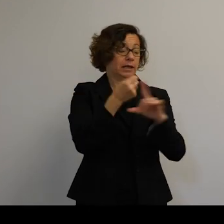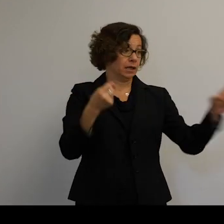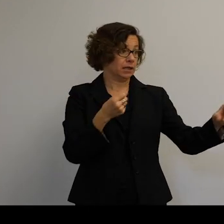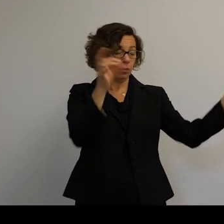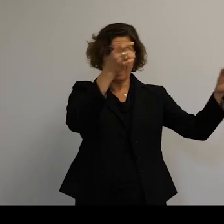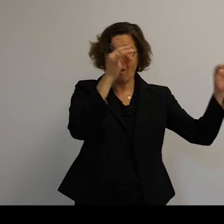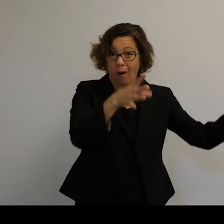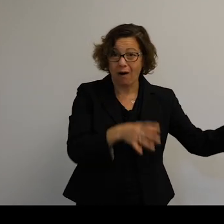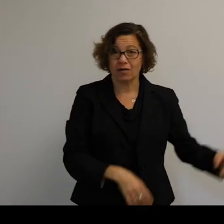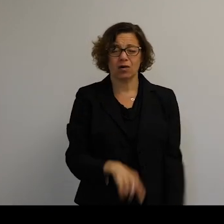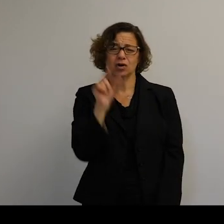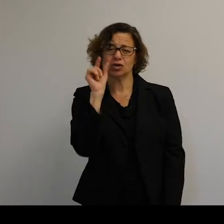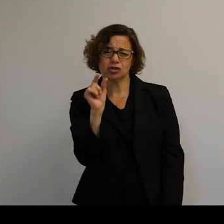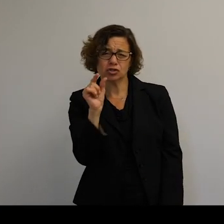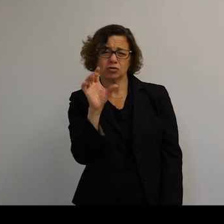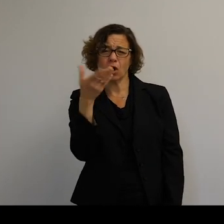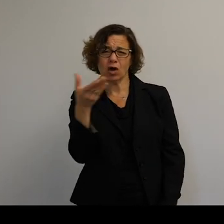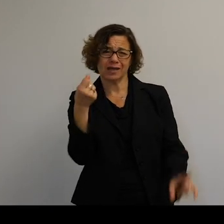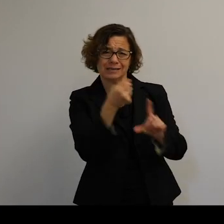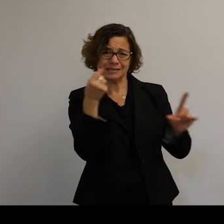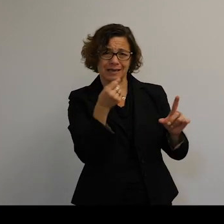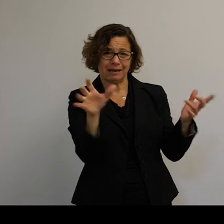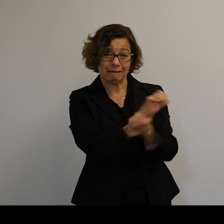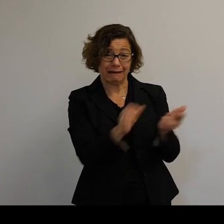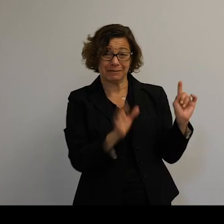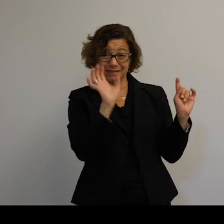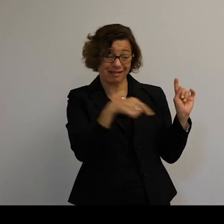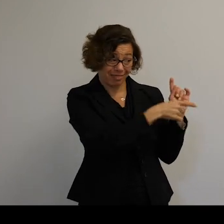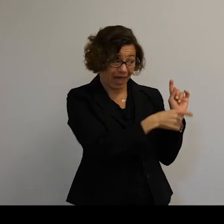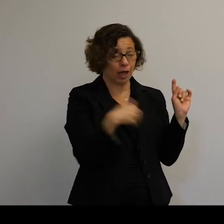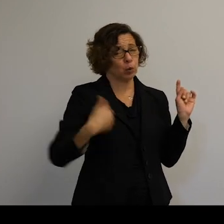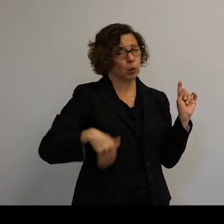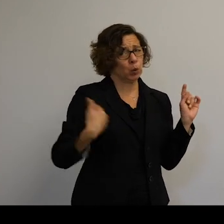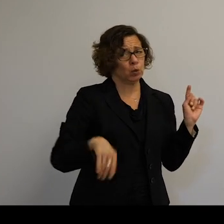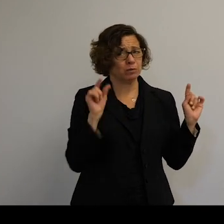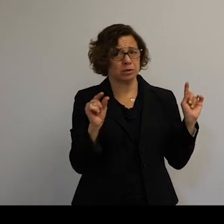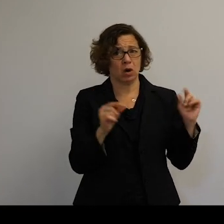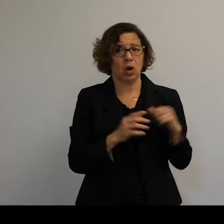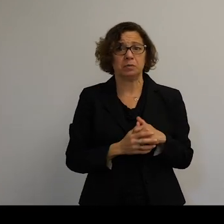These are very small objects moving very quickly that causes damage.